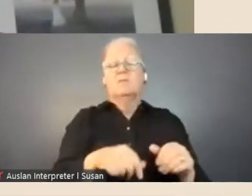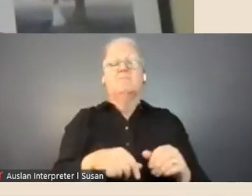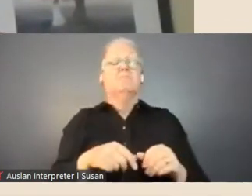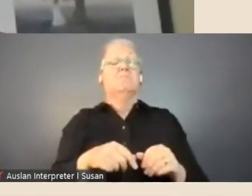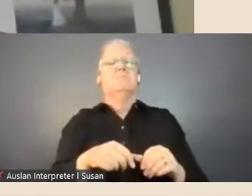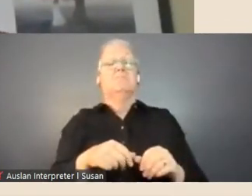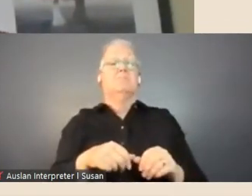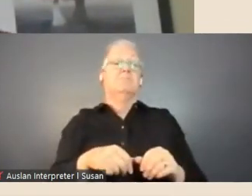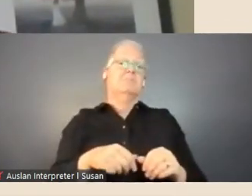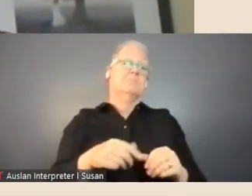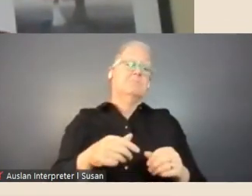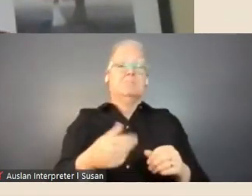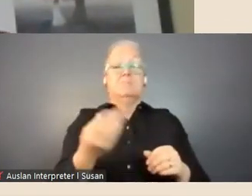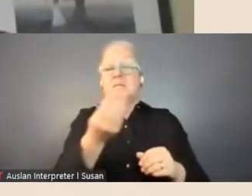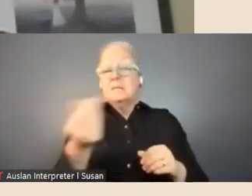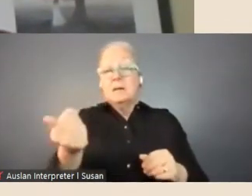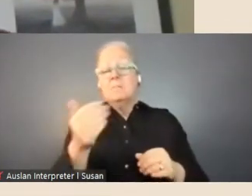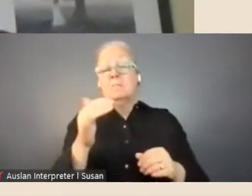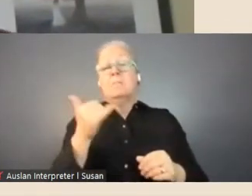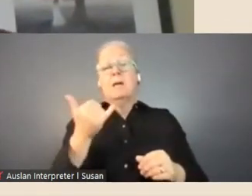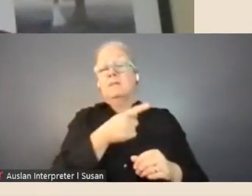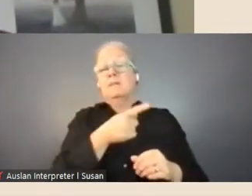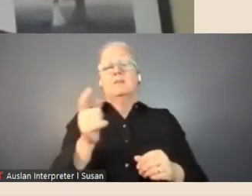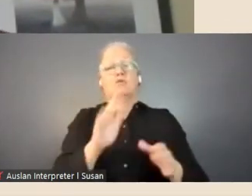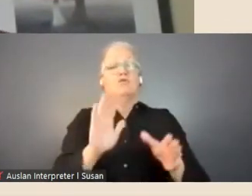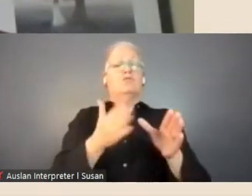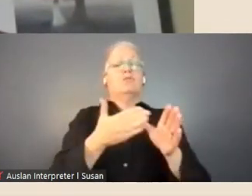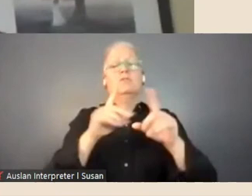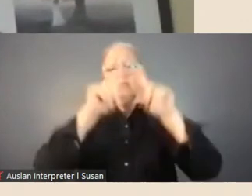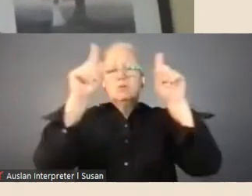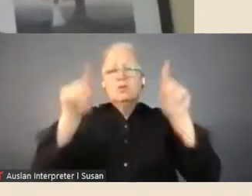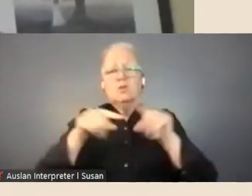you know, especially original pictures and manuscript material and some of the rare books